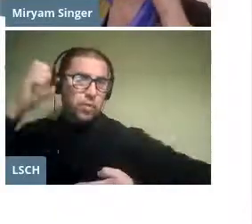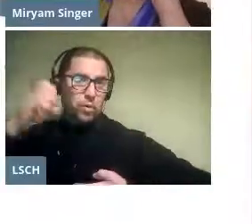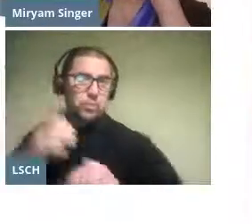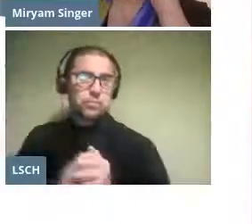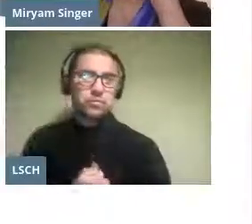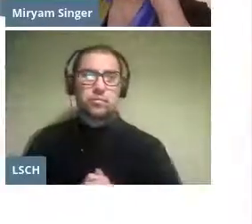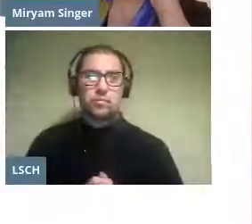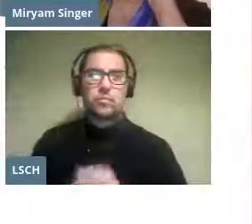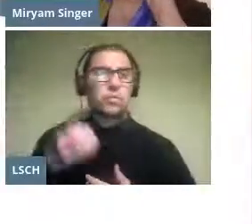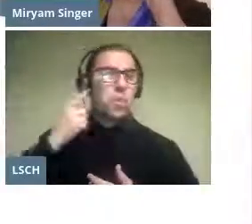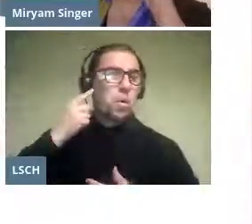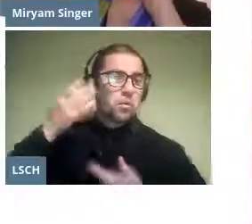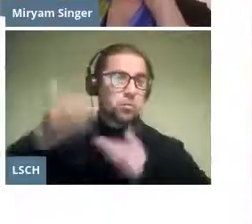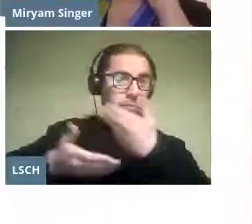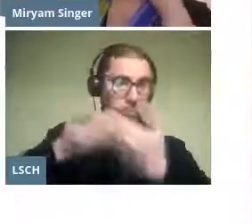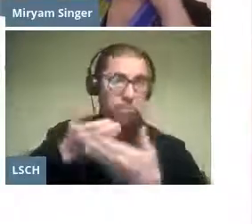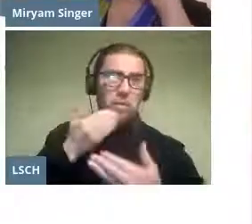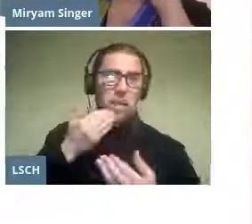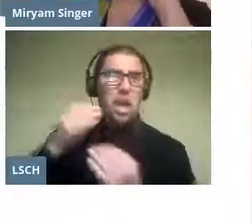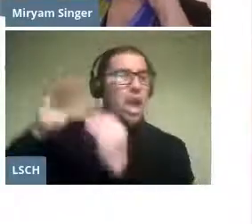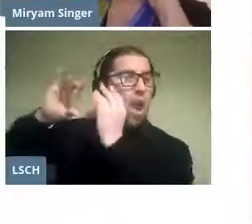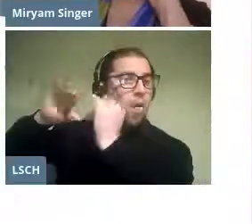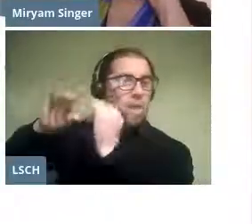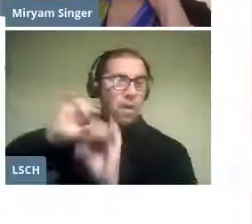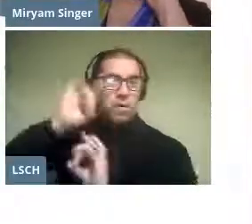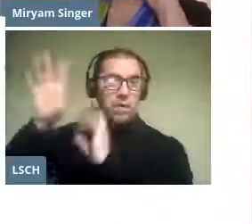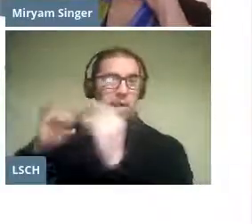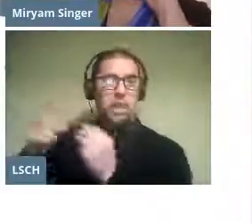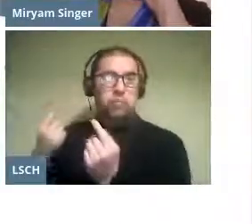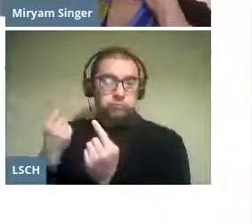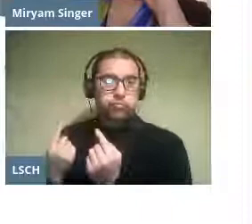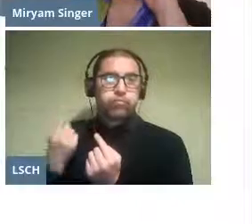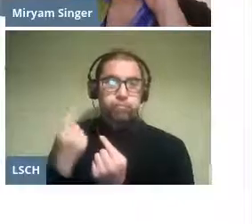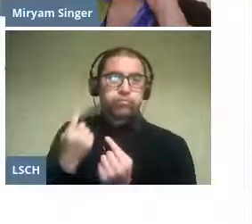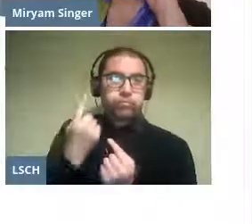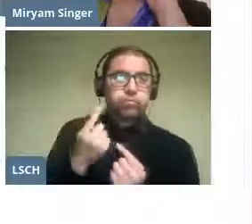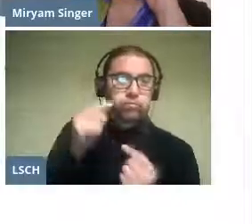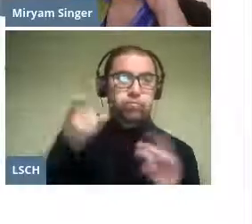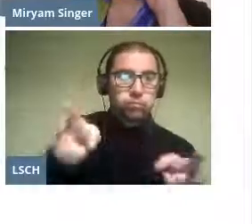With the help of a magic flute, he leaves to rescue her accompanied by Papageno,